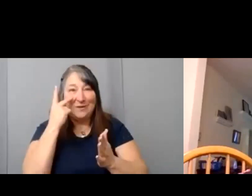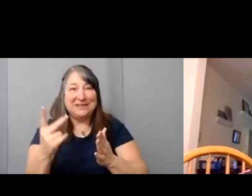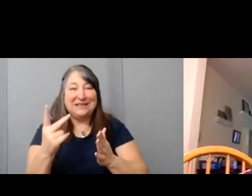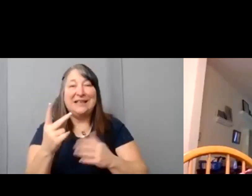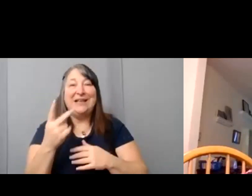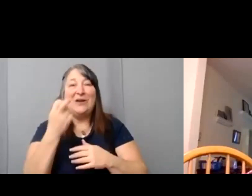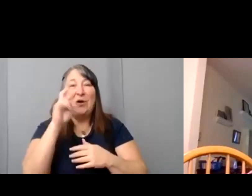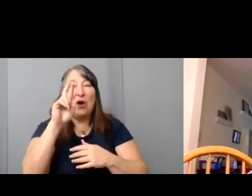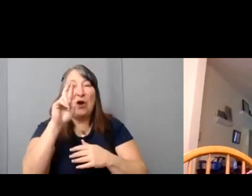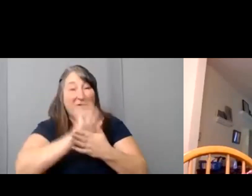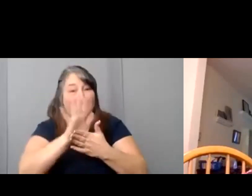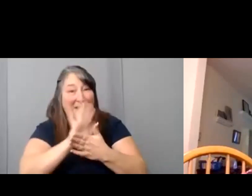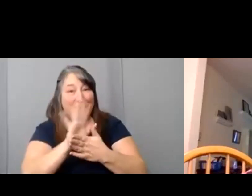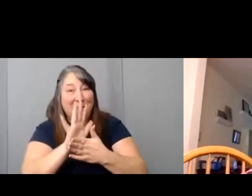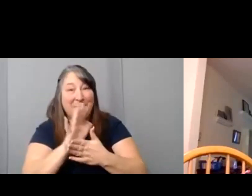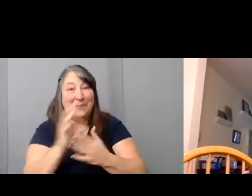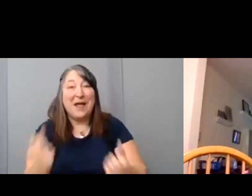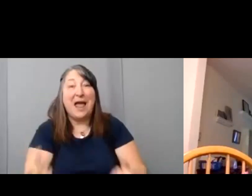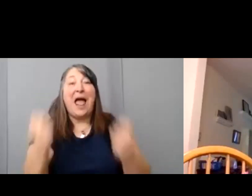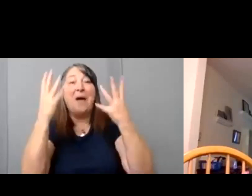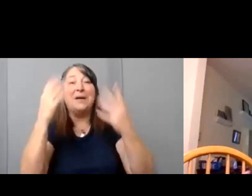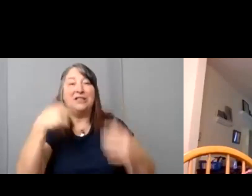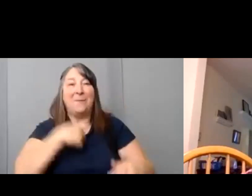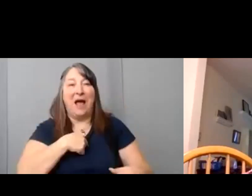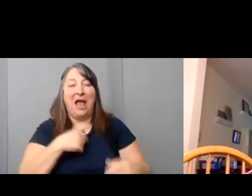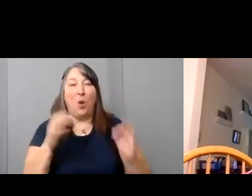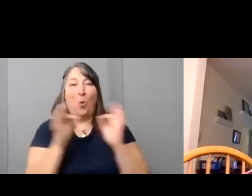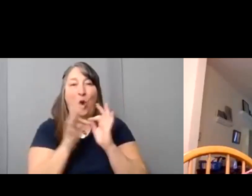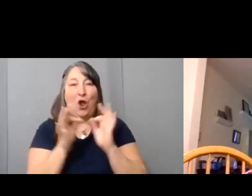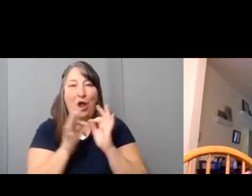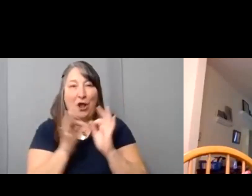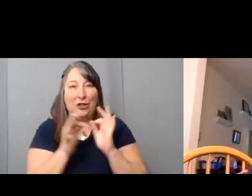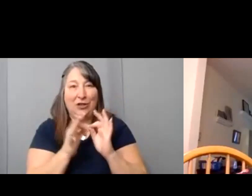film, How Much Am I Worth, which again was the awareness